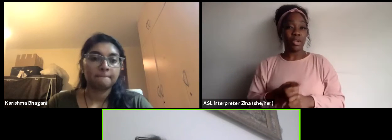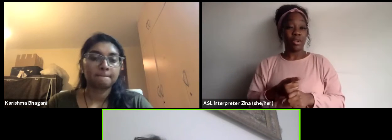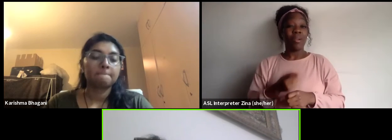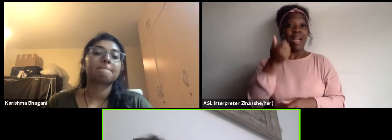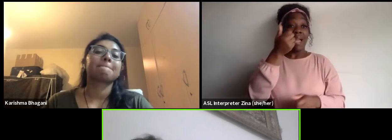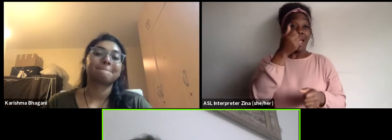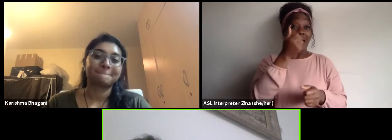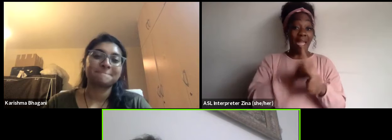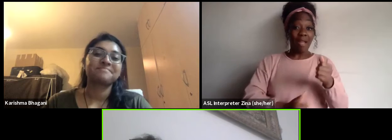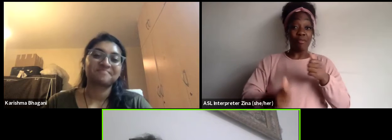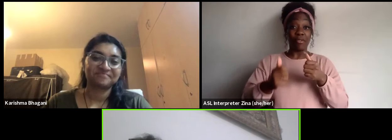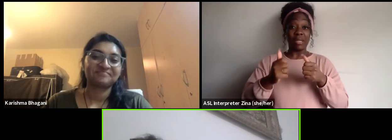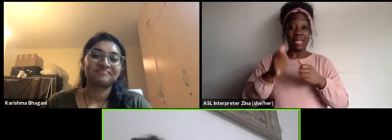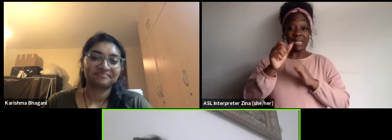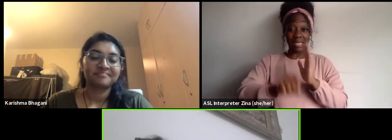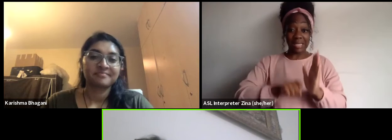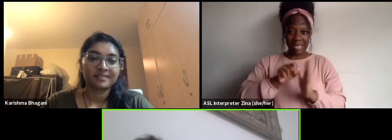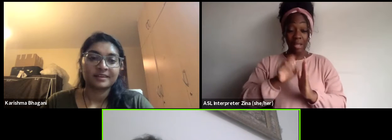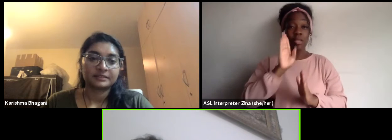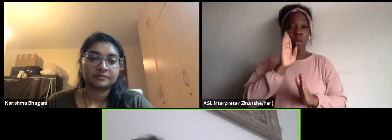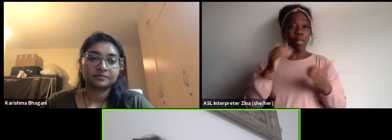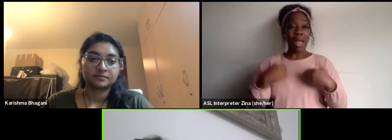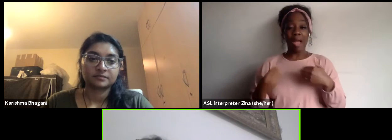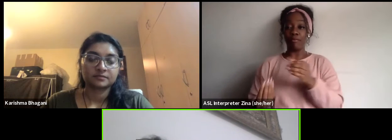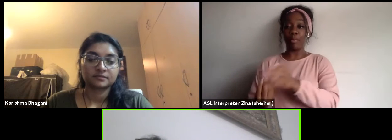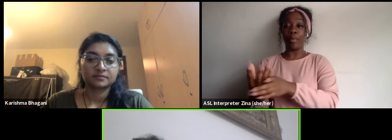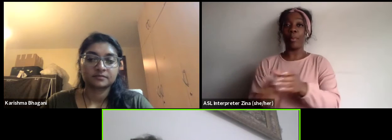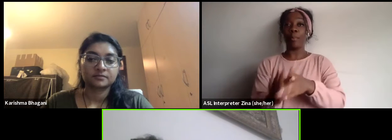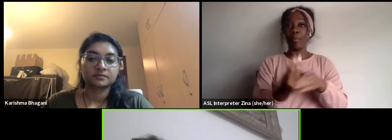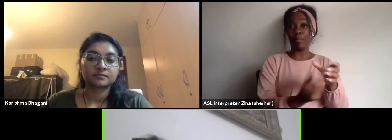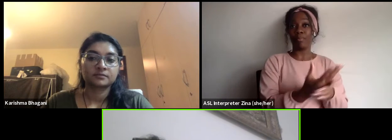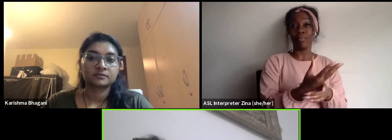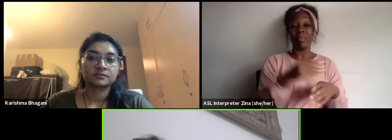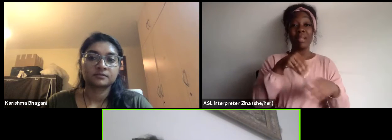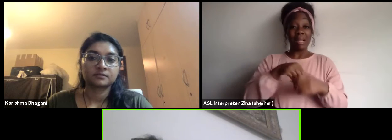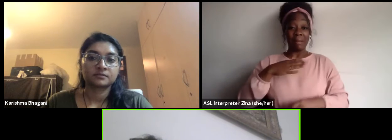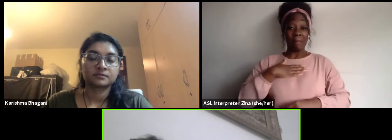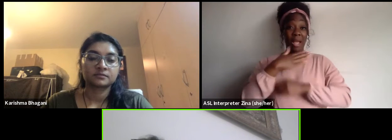For example in my country, the olive trees fields